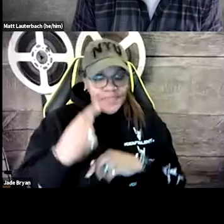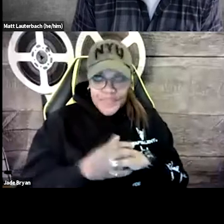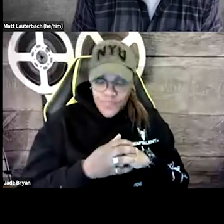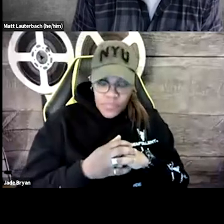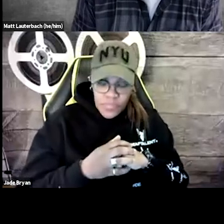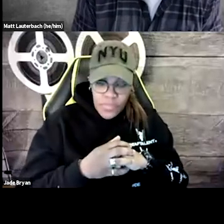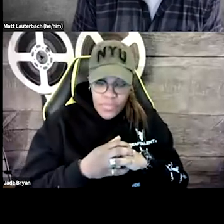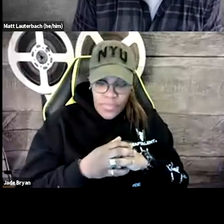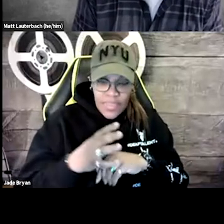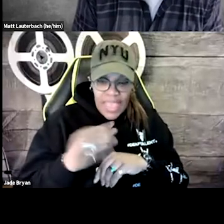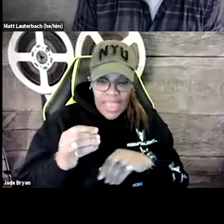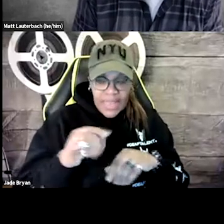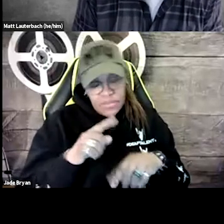So it's called-